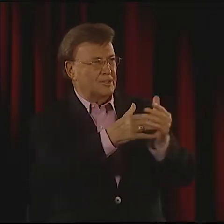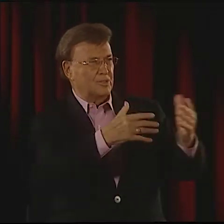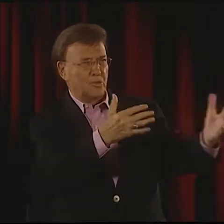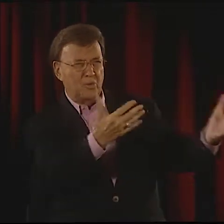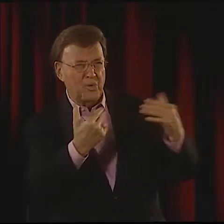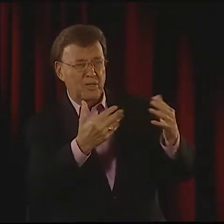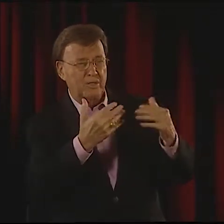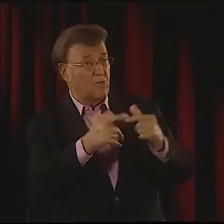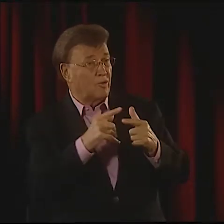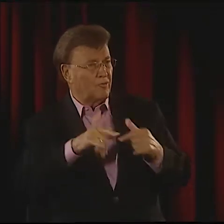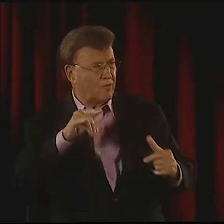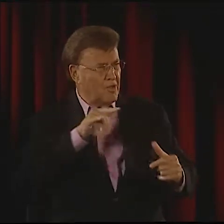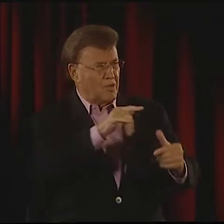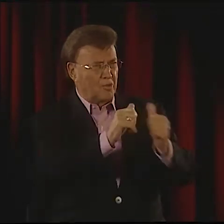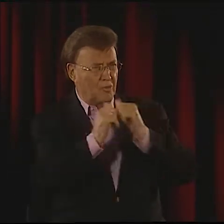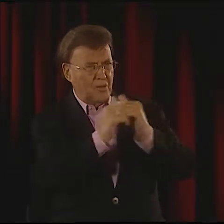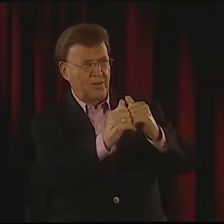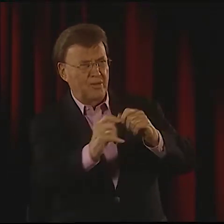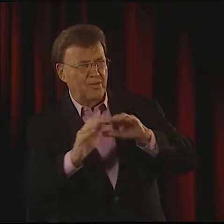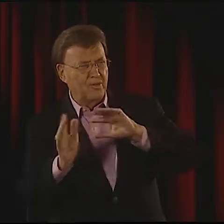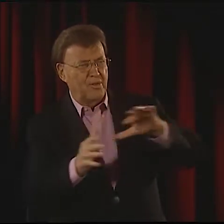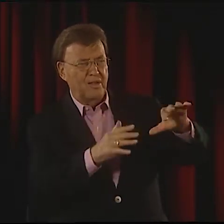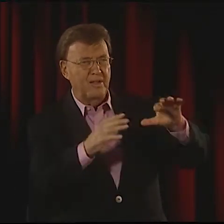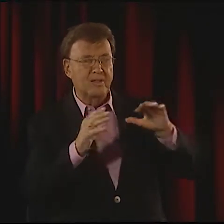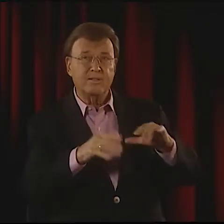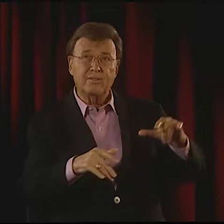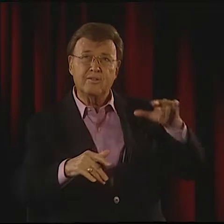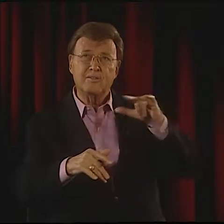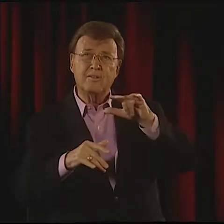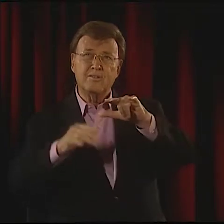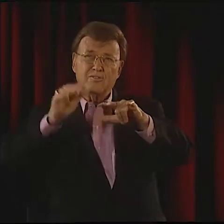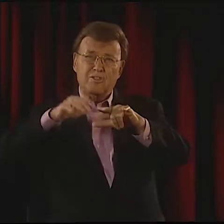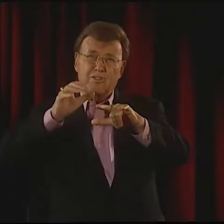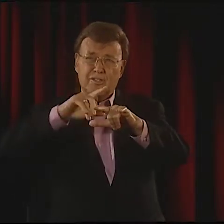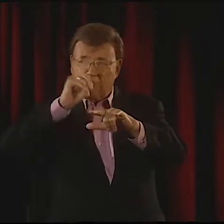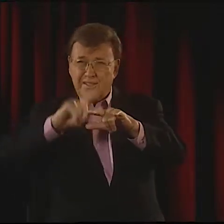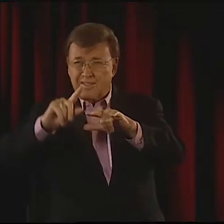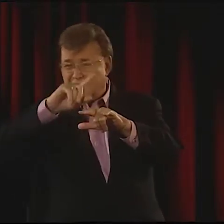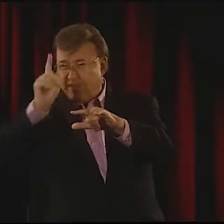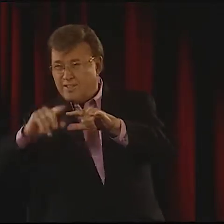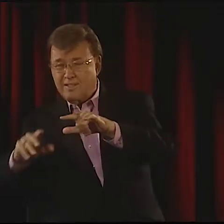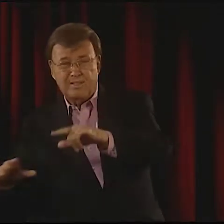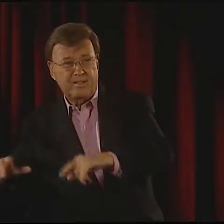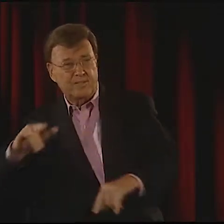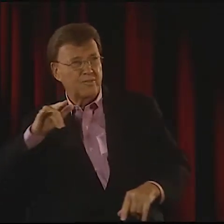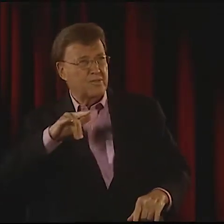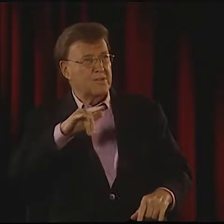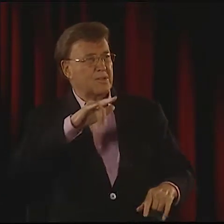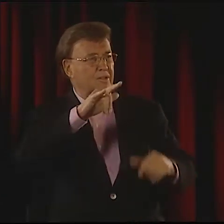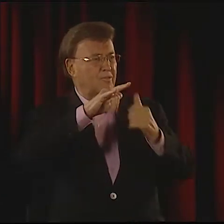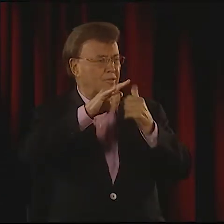FLYING, FLYING AGAINST THE WIND. LET US FLY TOGETHER AGAINST THE WIND.